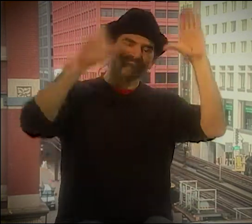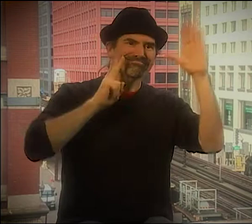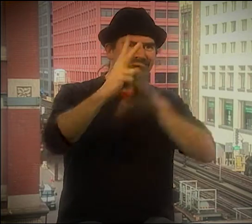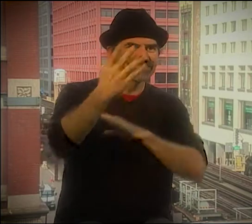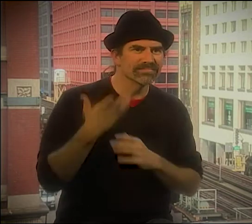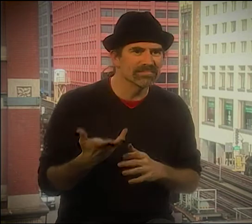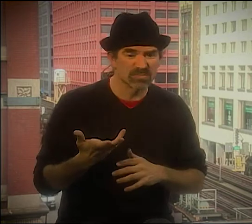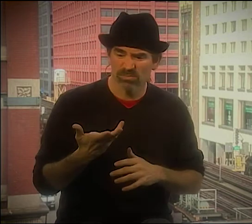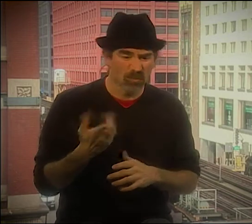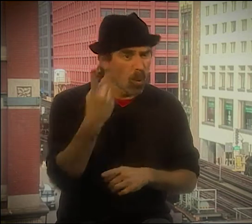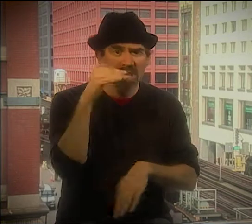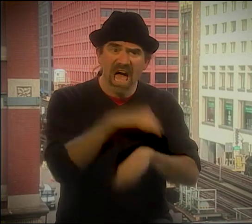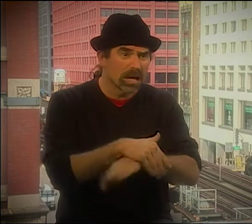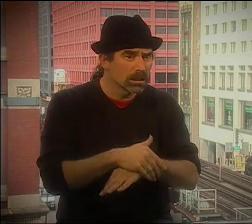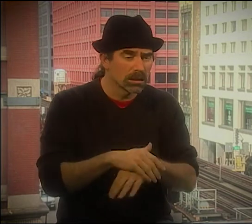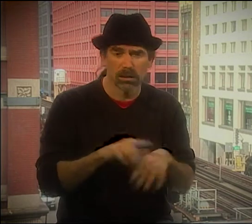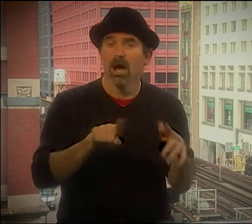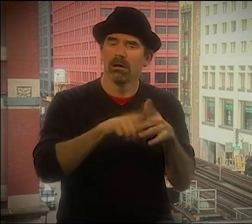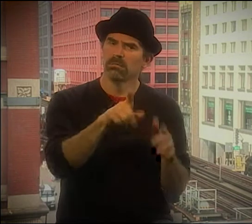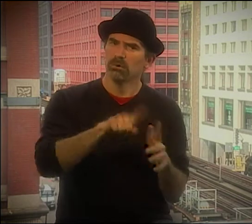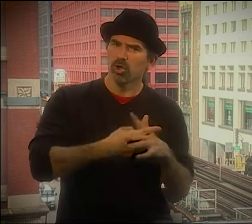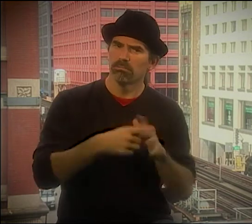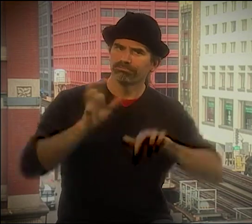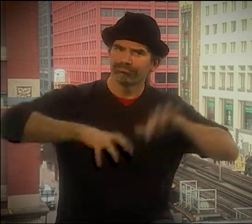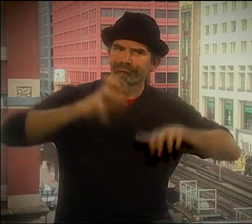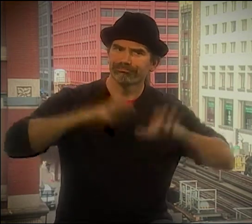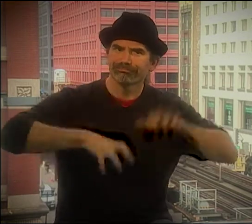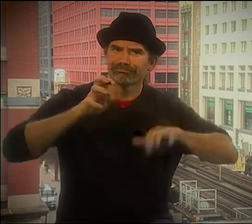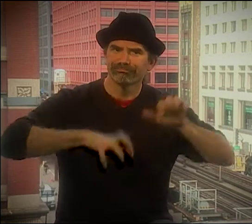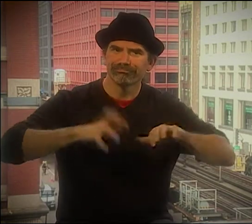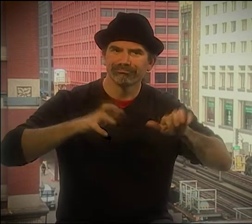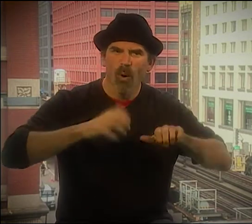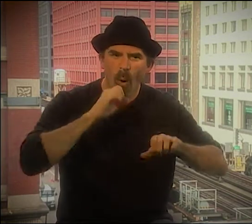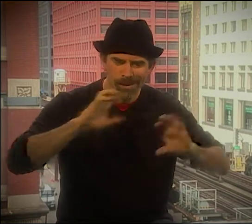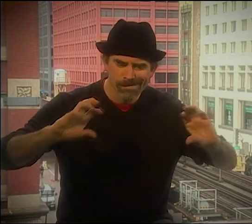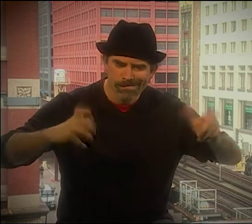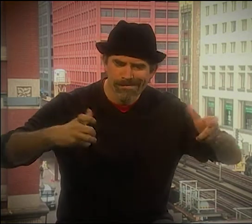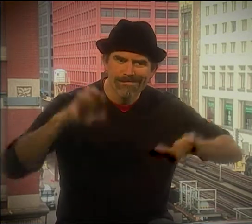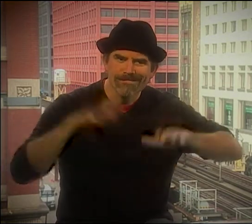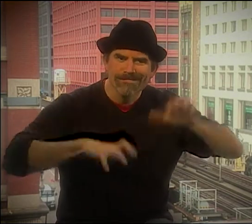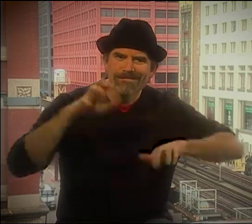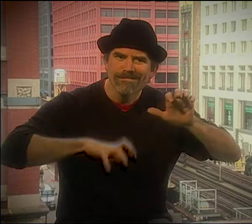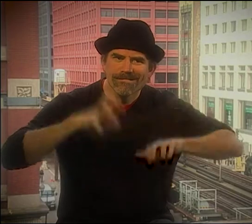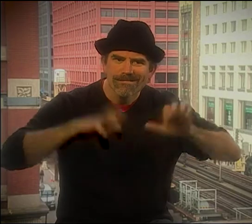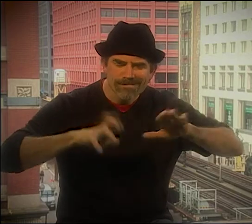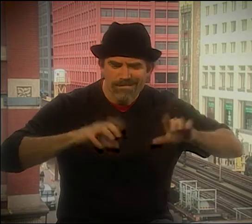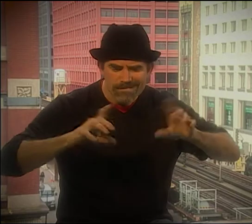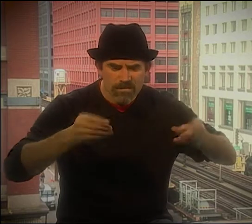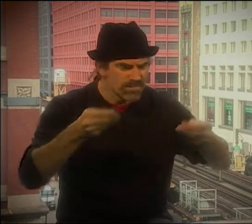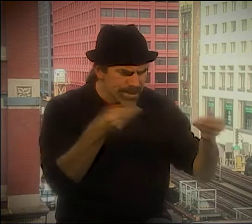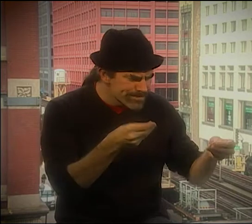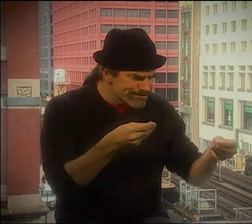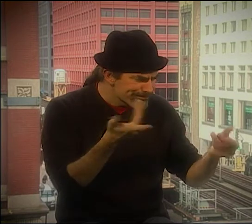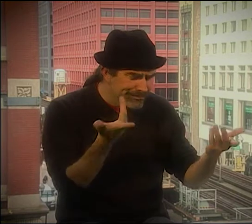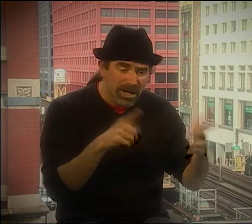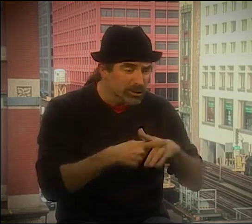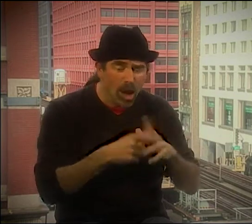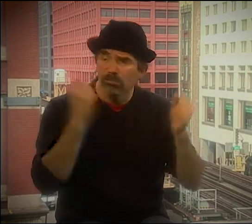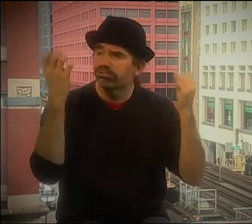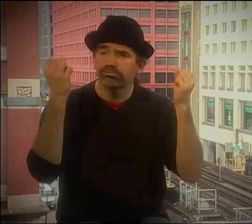WAY OF SHOWING LANGUAGE. AND I THOUGHT, "OH, GOING FROM THE PAST TO THE FUTURE." THAT'S WHAT I WANTED TO DO,